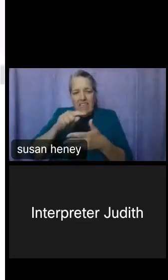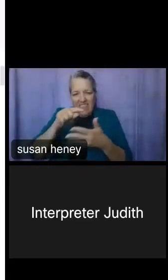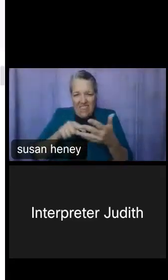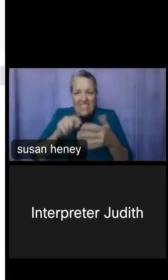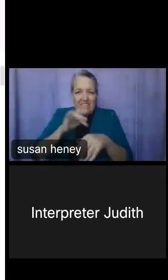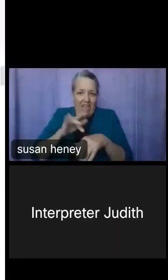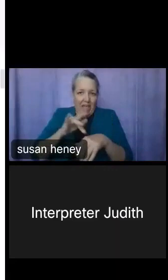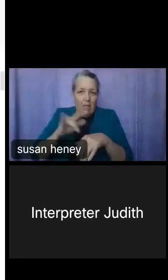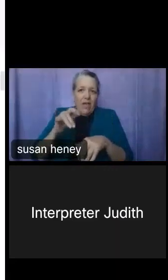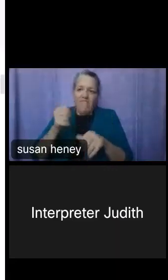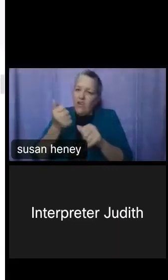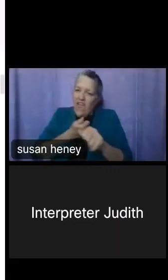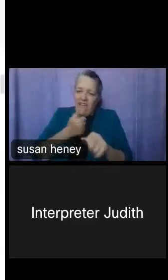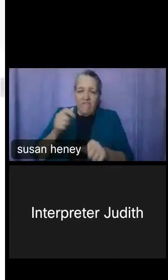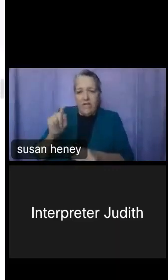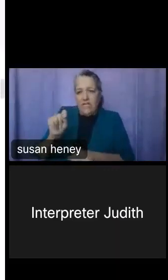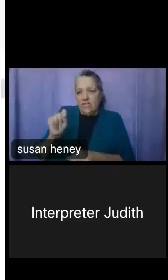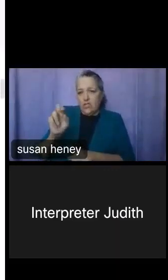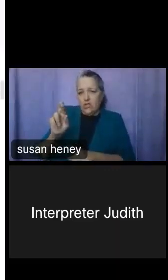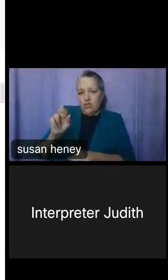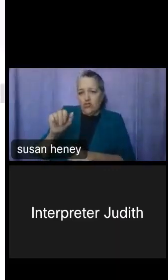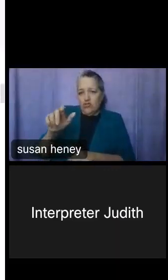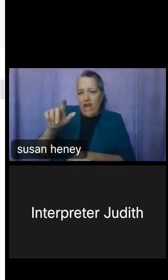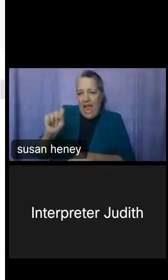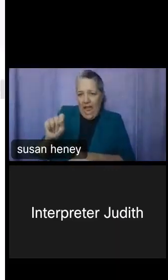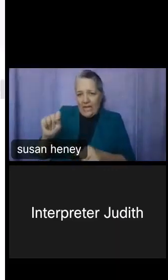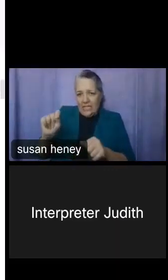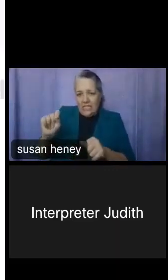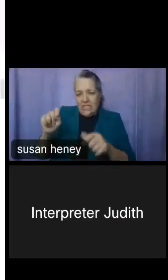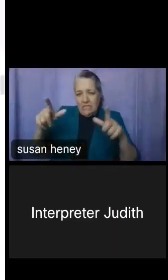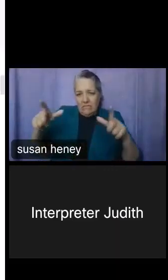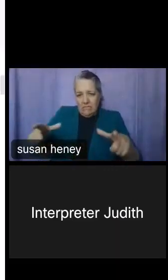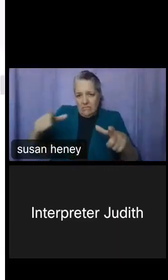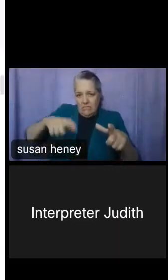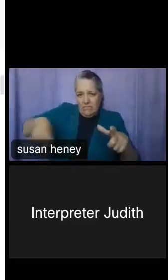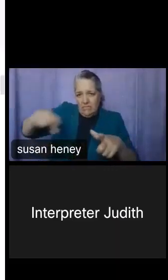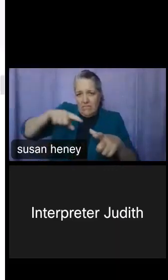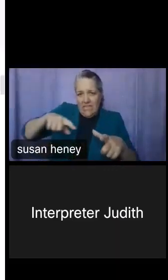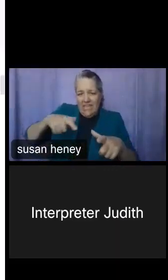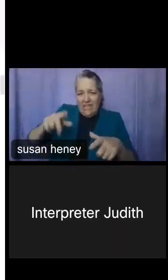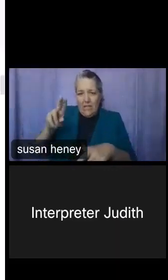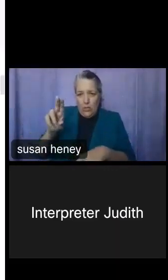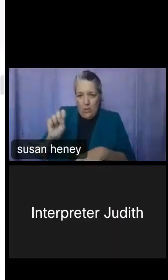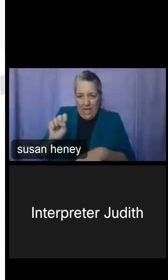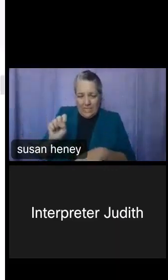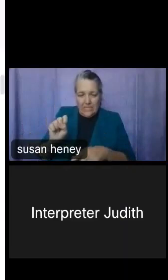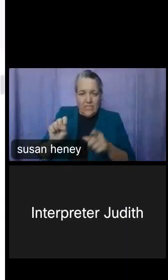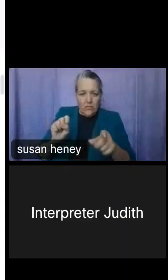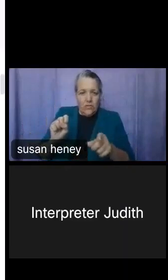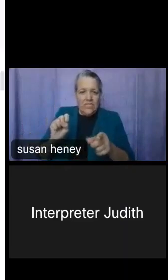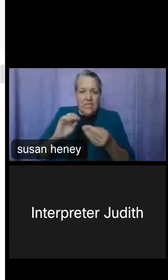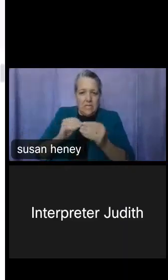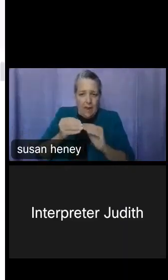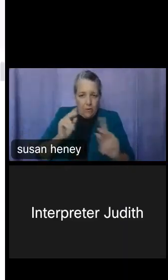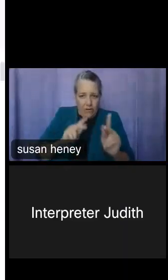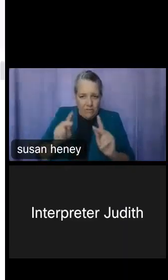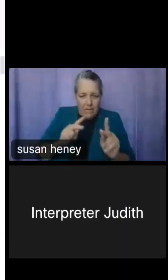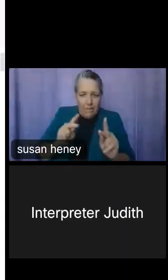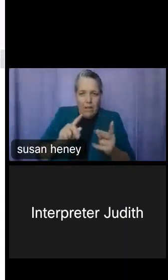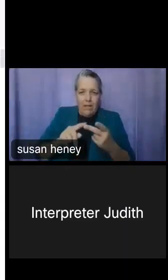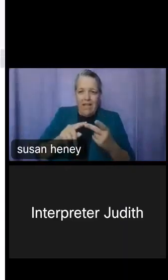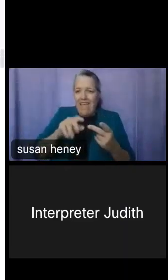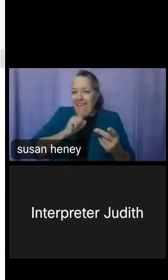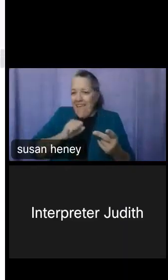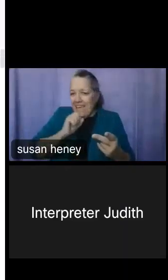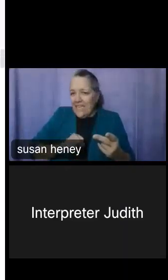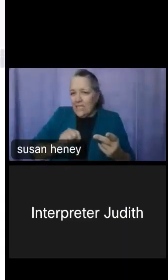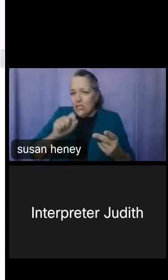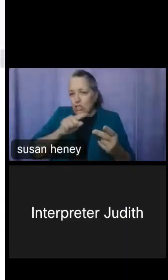the US, and you can start seeing here the populations, the age distribution, etc. So